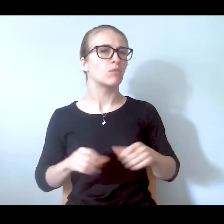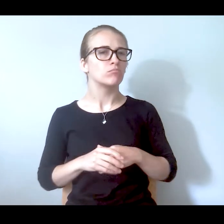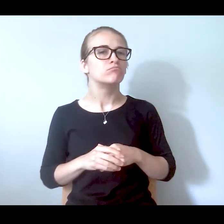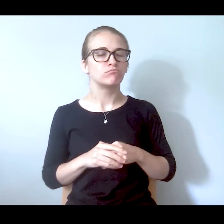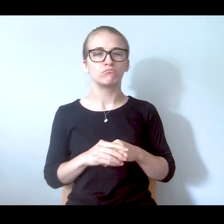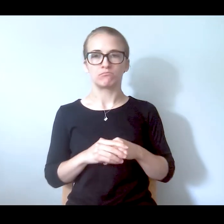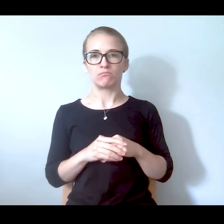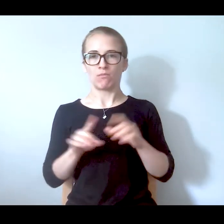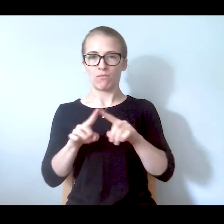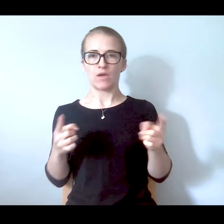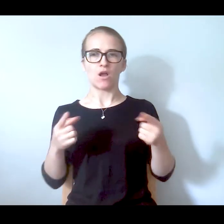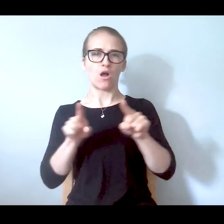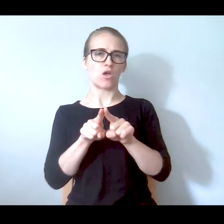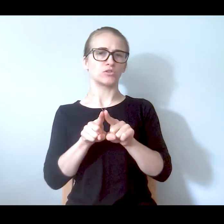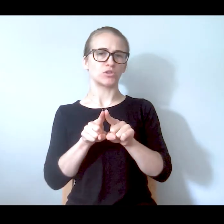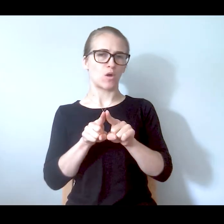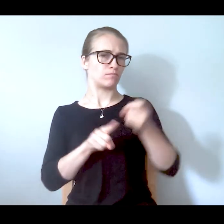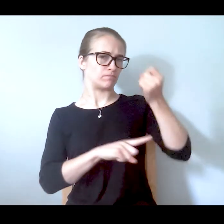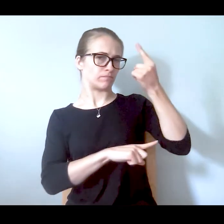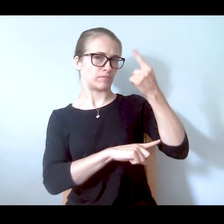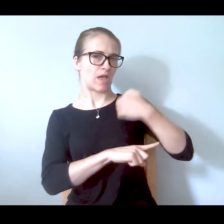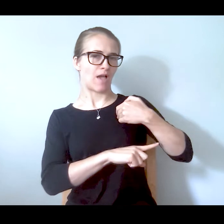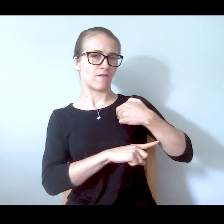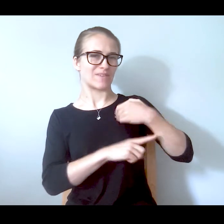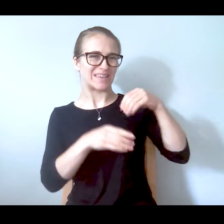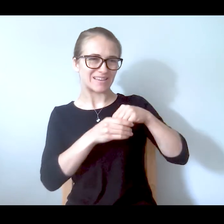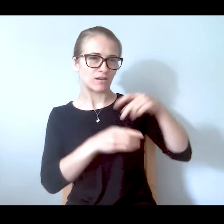there is also in this pilot program, for instance,